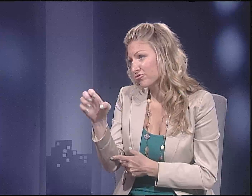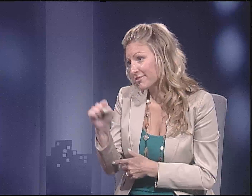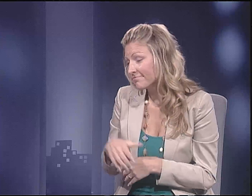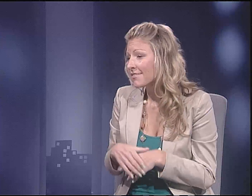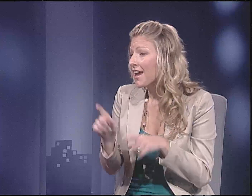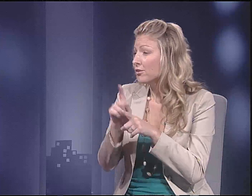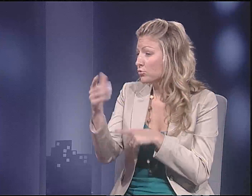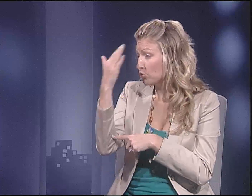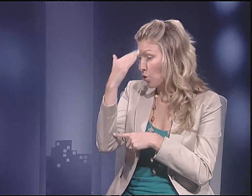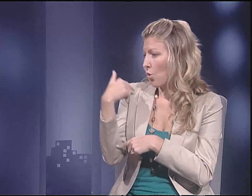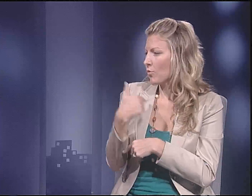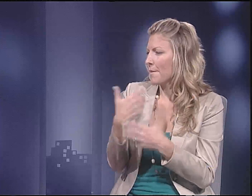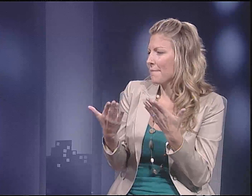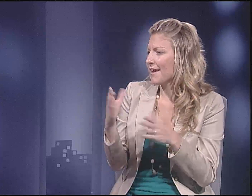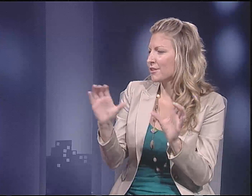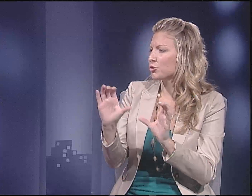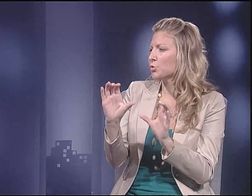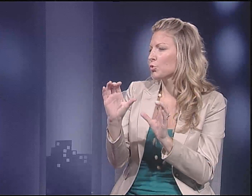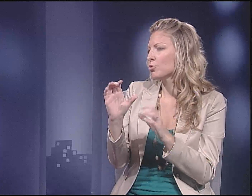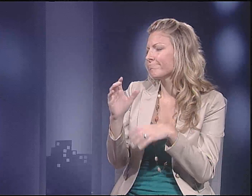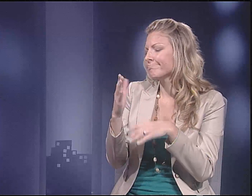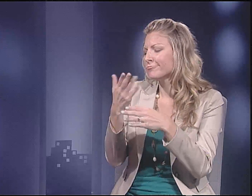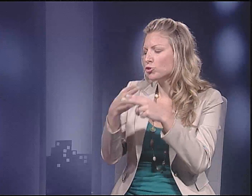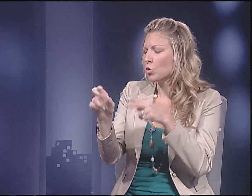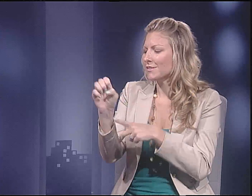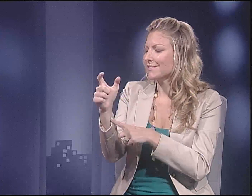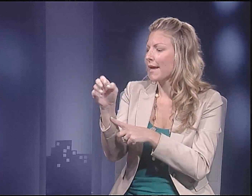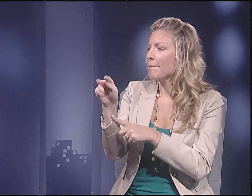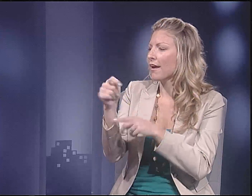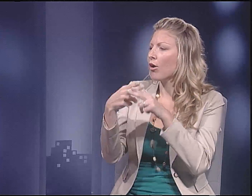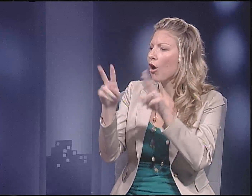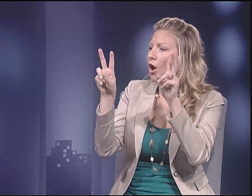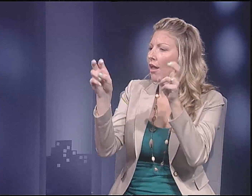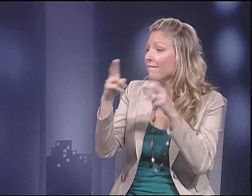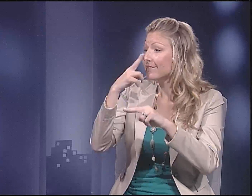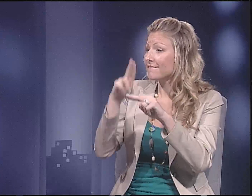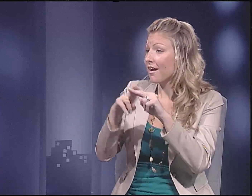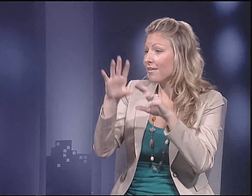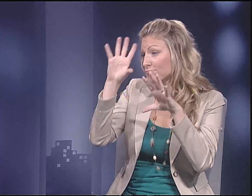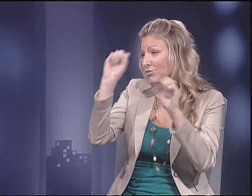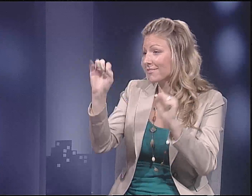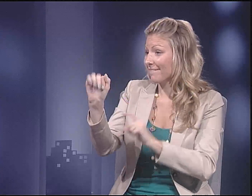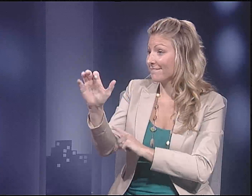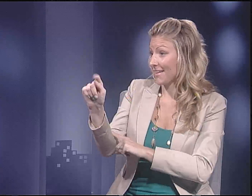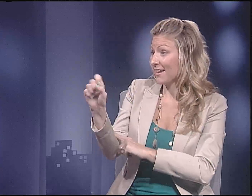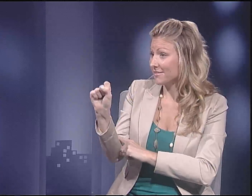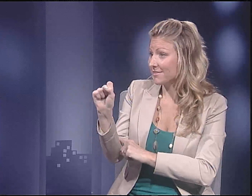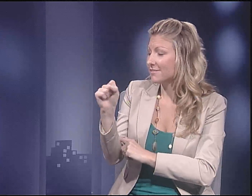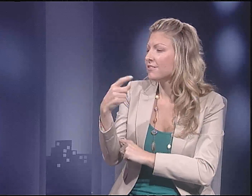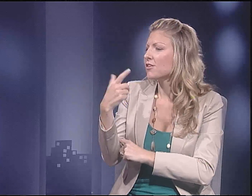Thank you Andres. As you know, that here on ACCESS News, we do a short segment called Presidential Fun Facts.